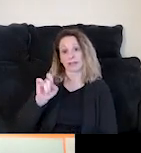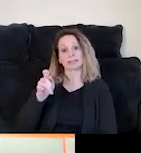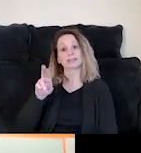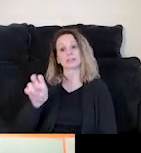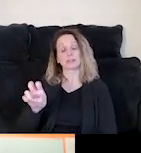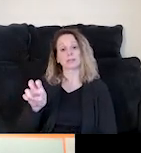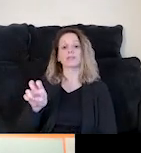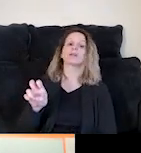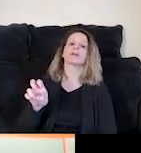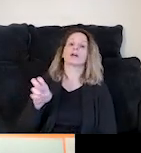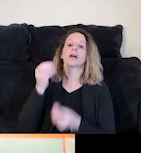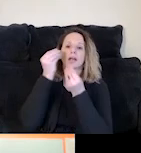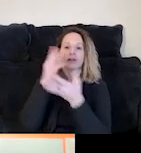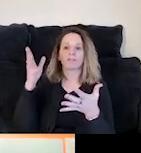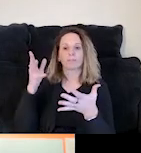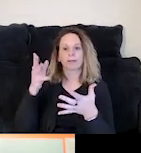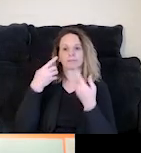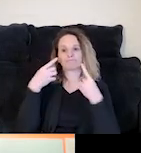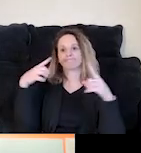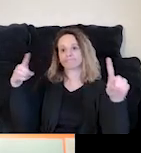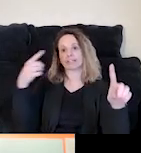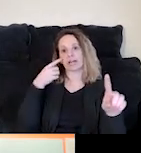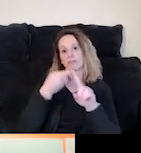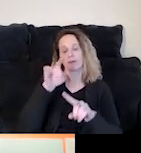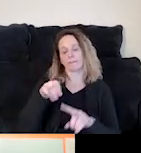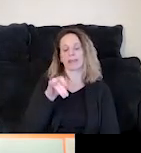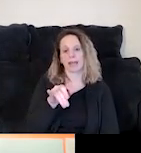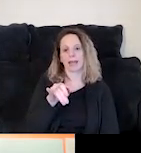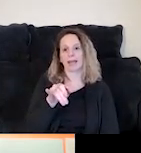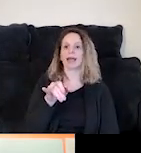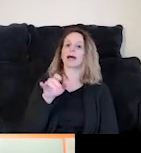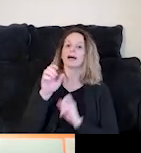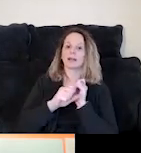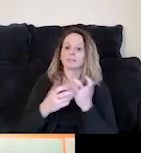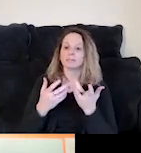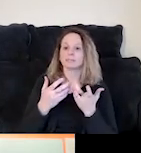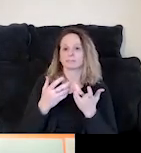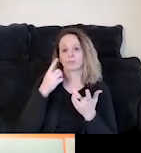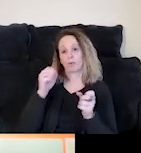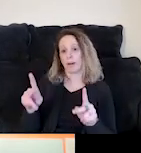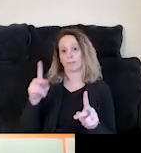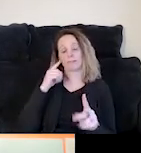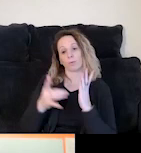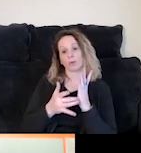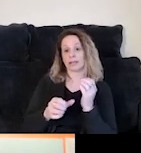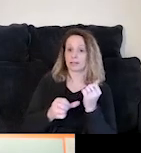A lot of different information is pushed out through our listserv, including solicitations, opportunities for technical assistance,